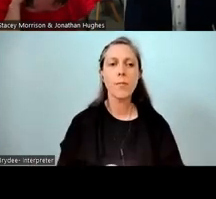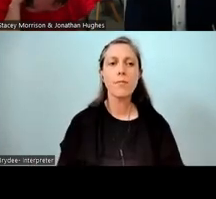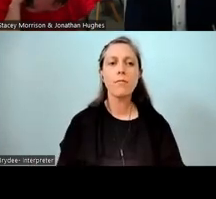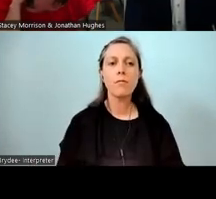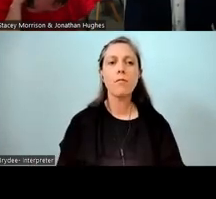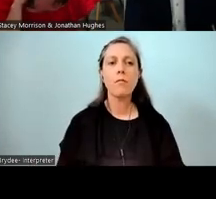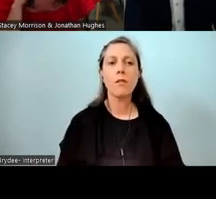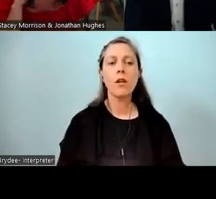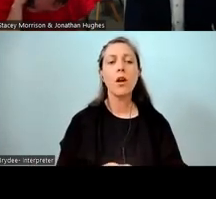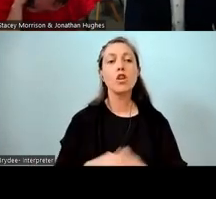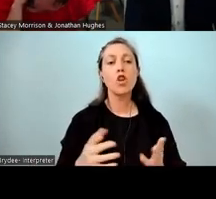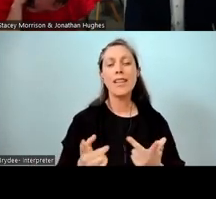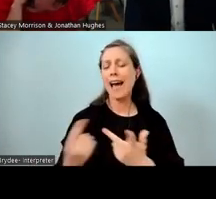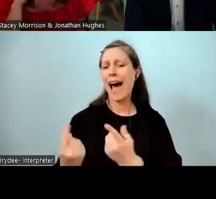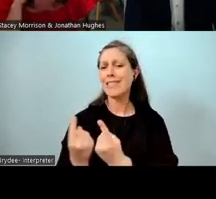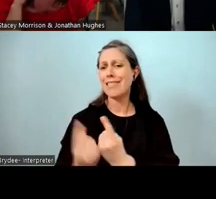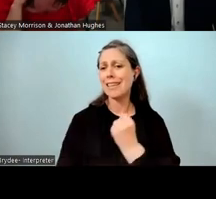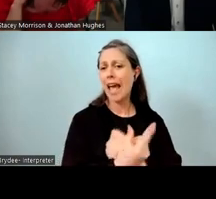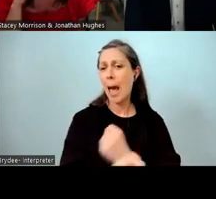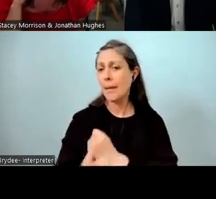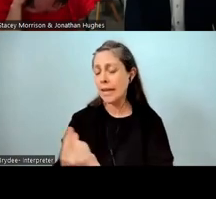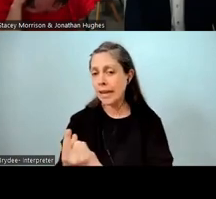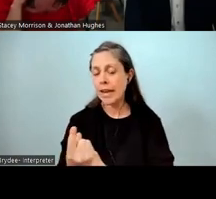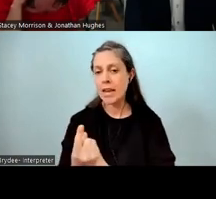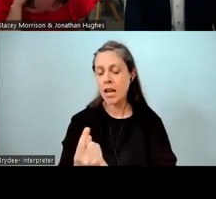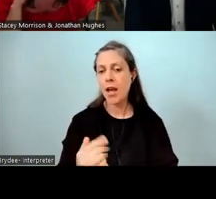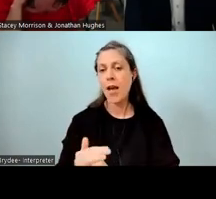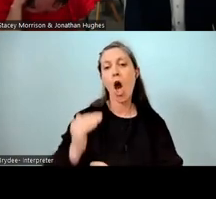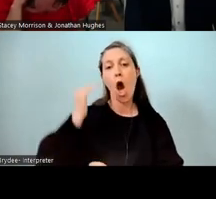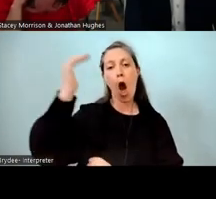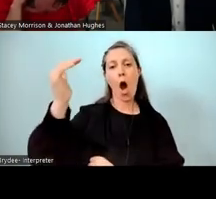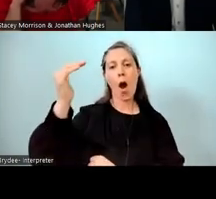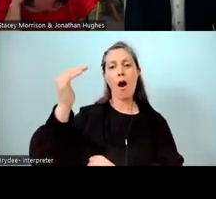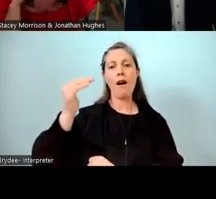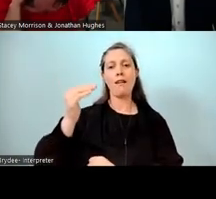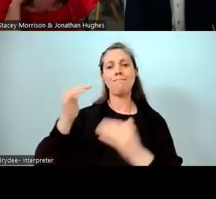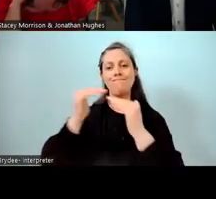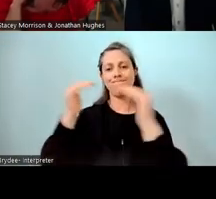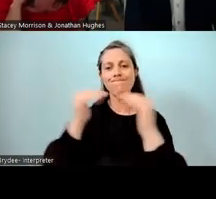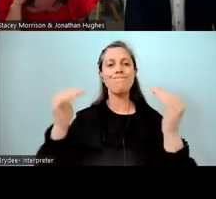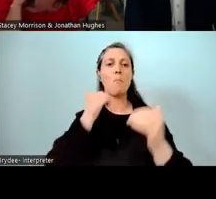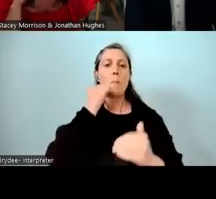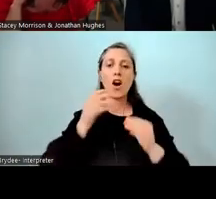While there's all those other things going on, high levels of Māori education is first and foremost in terms of what we do.